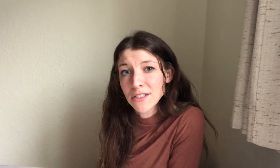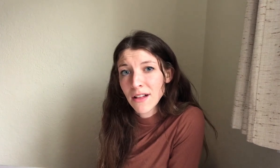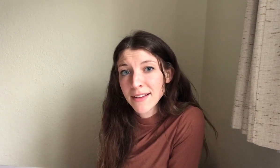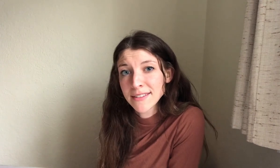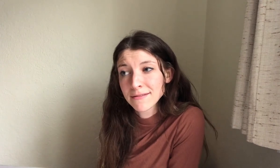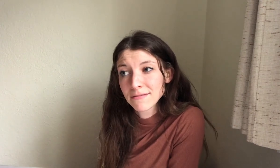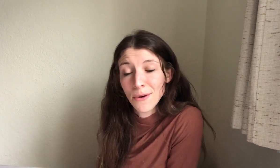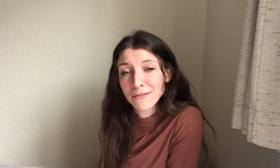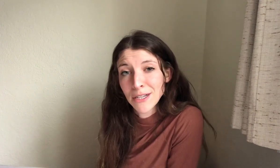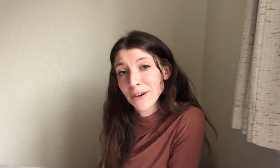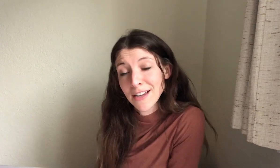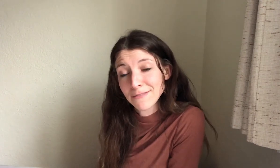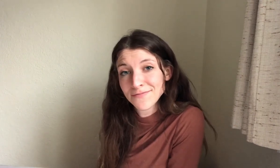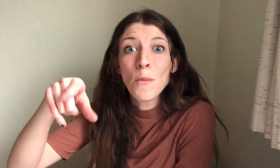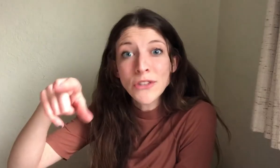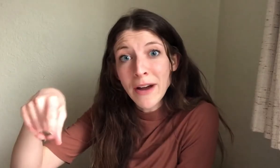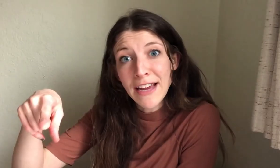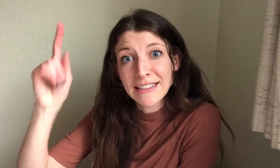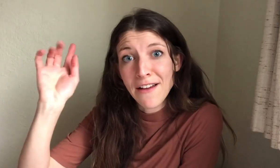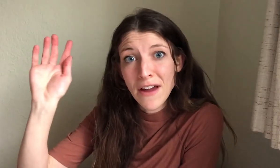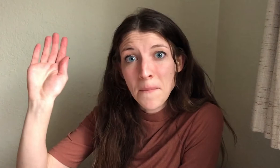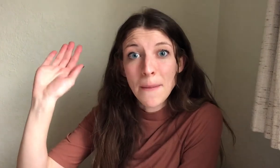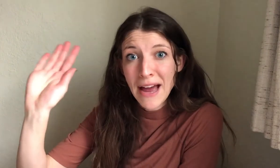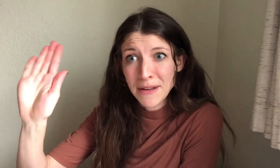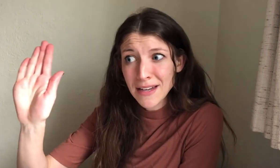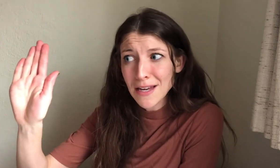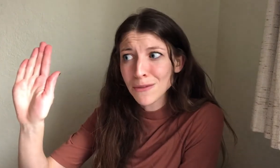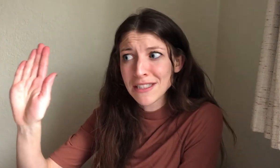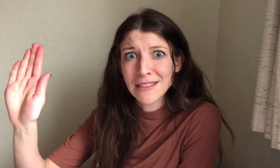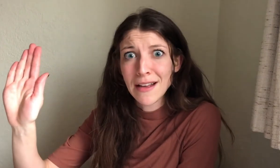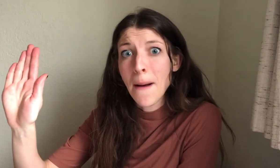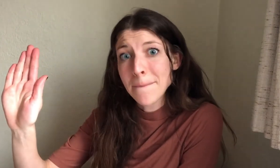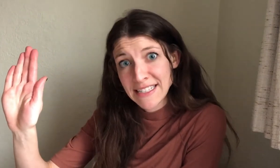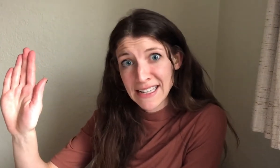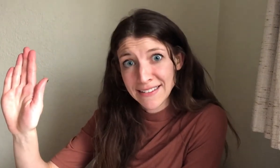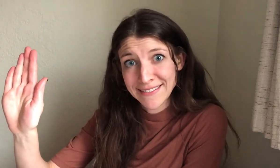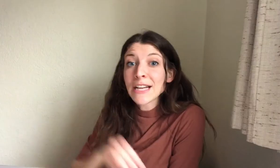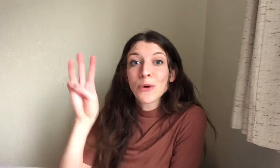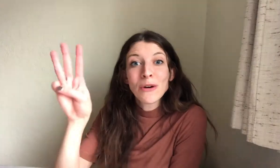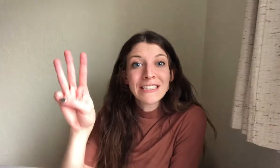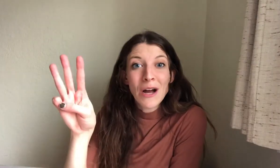each class in the multi mic has FM compatibility, which is amazing. Next we're going to talk about